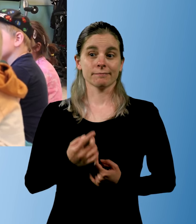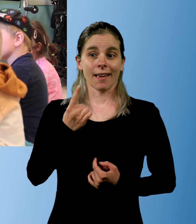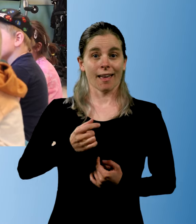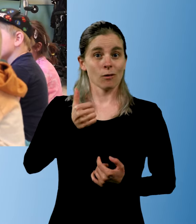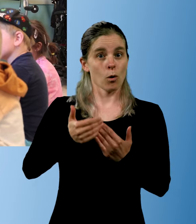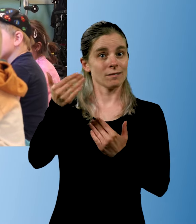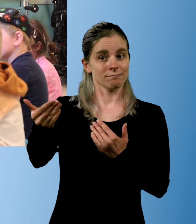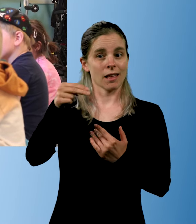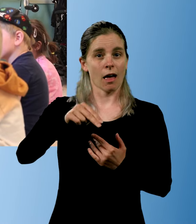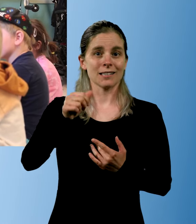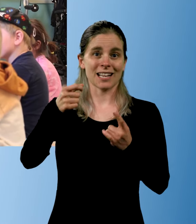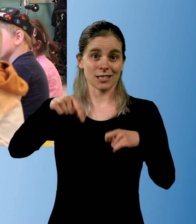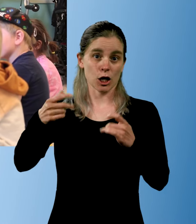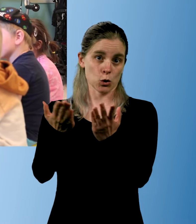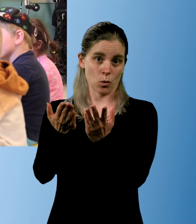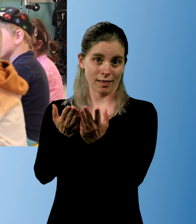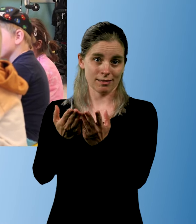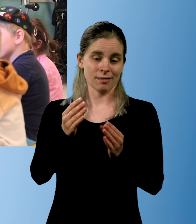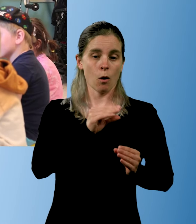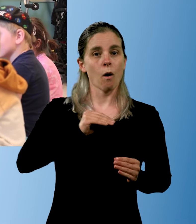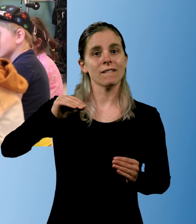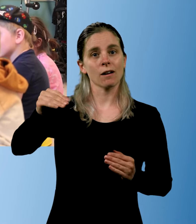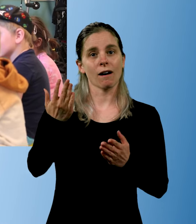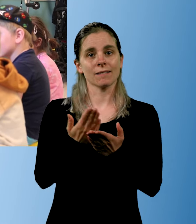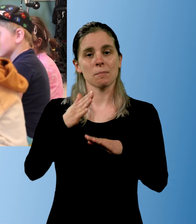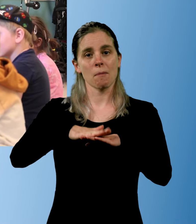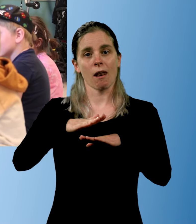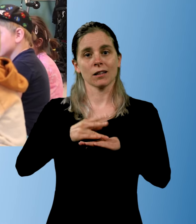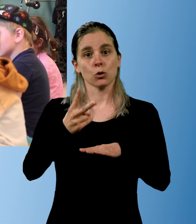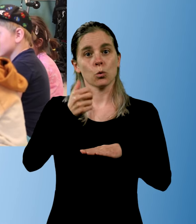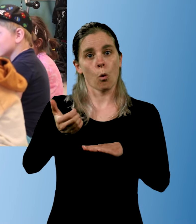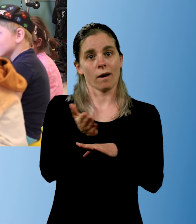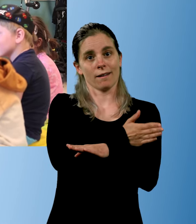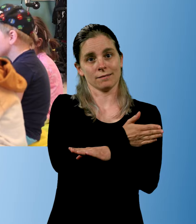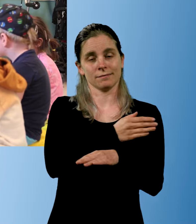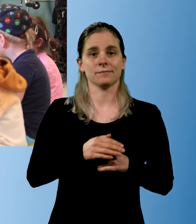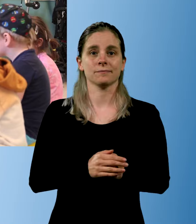In one year, Nali starts at school. They've planned the transition for two years.